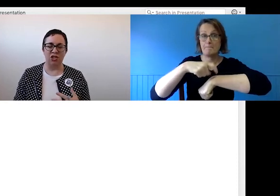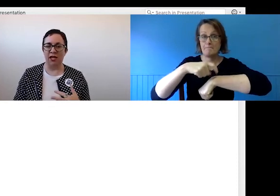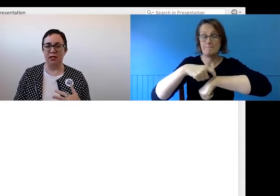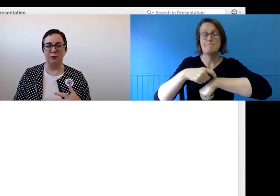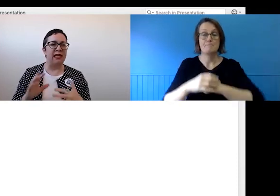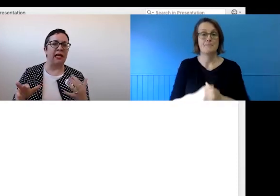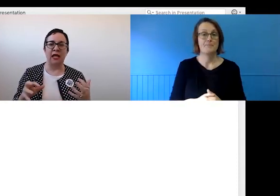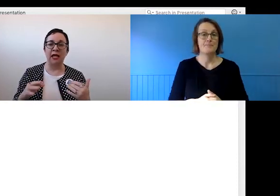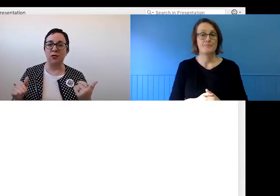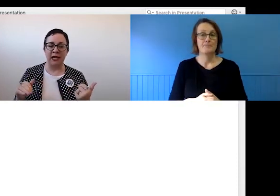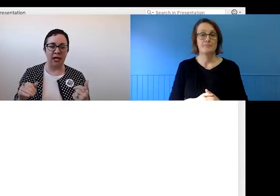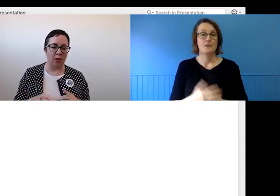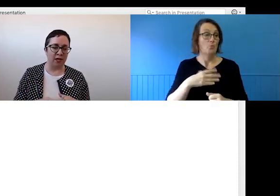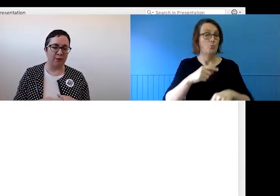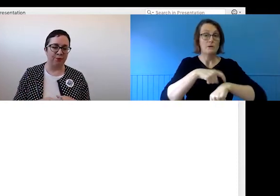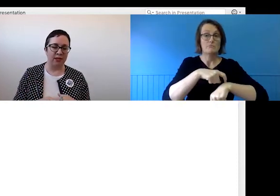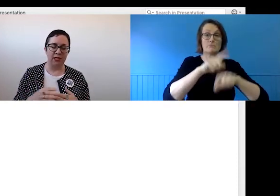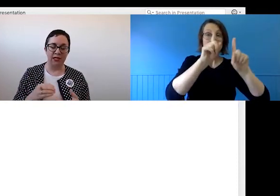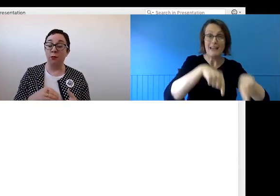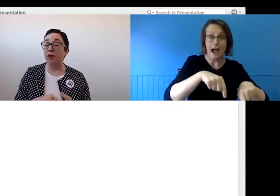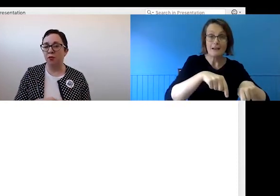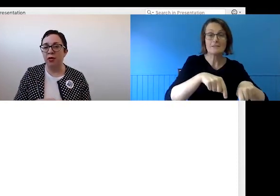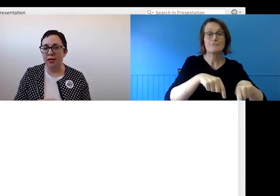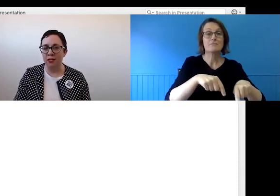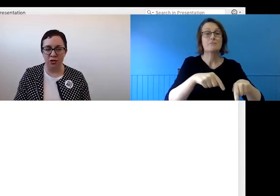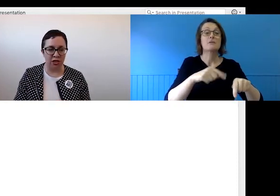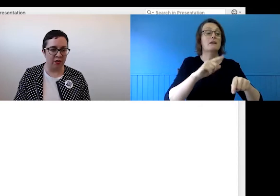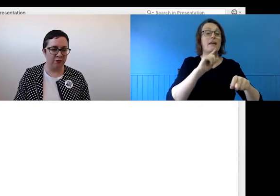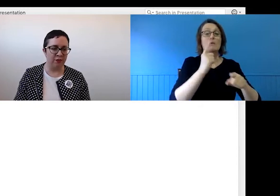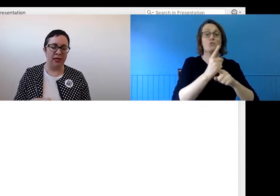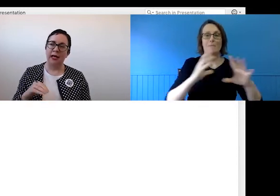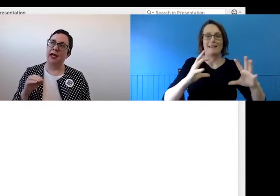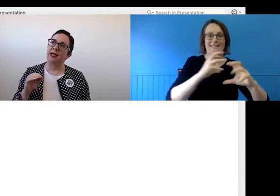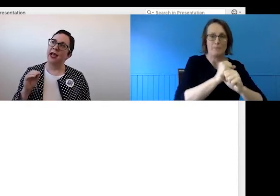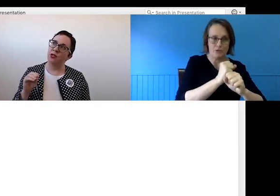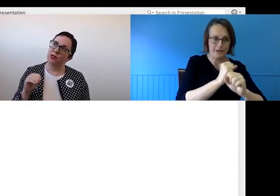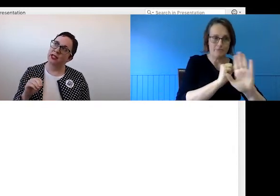Such as, beginning each meeting with a summary of what you need it to achieve and using that